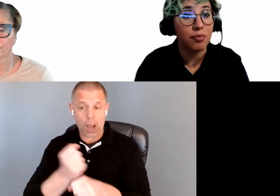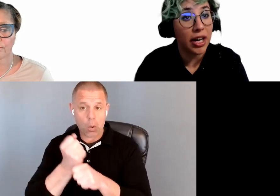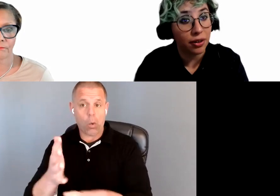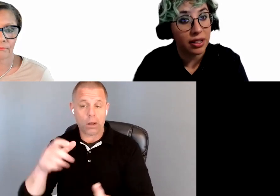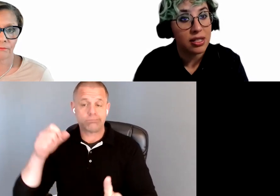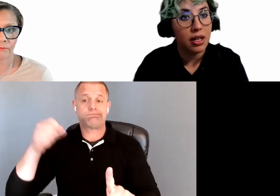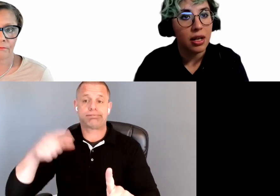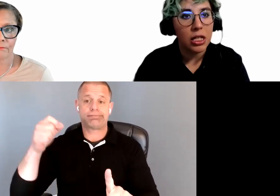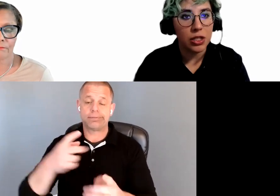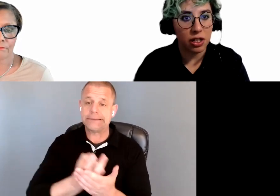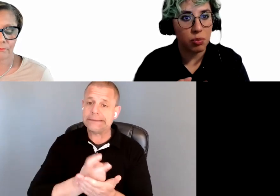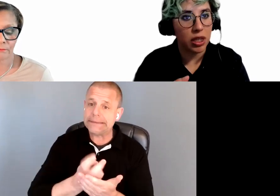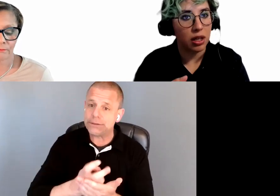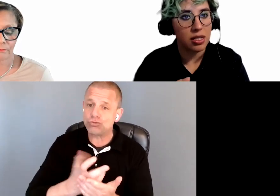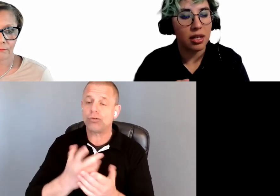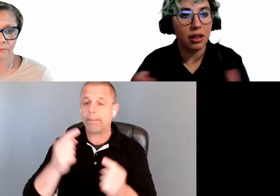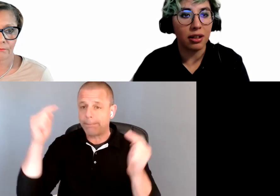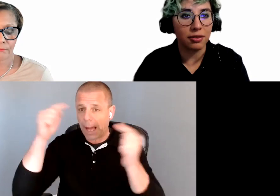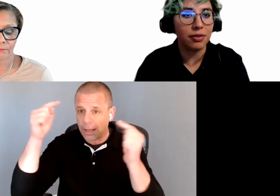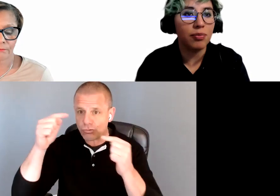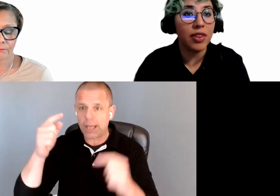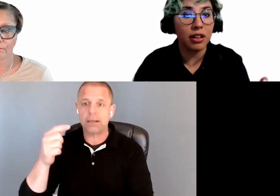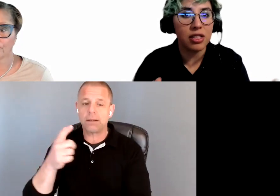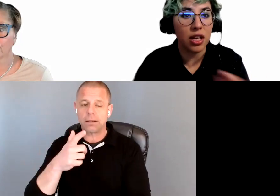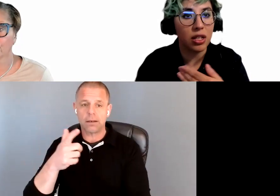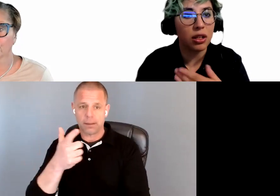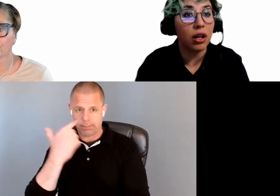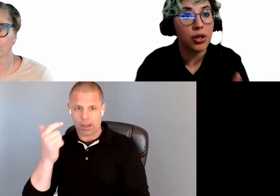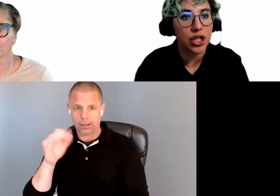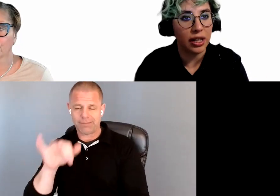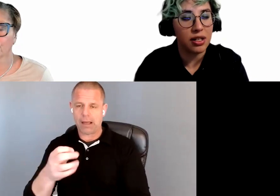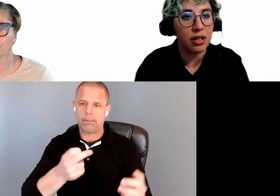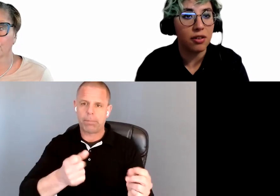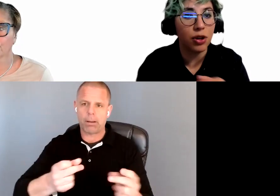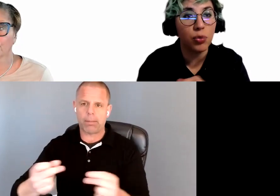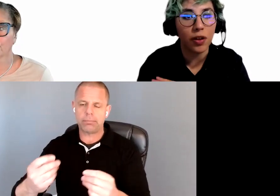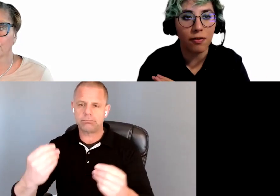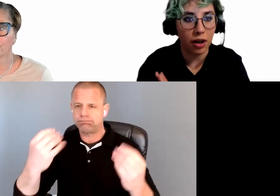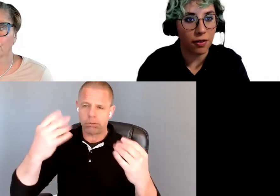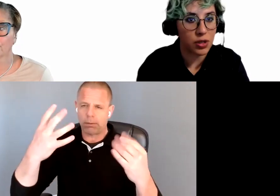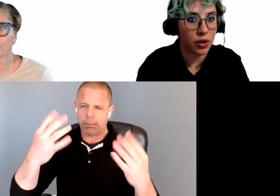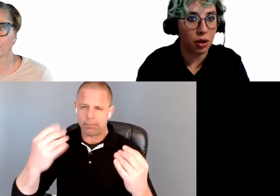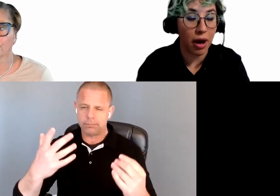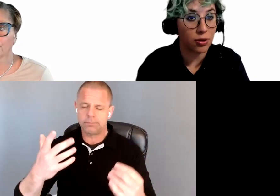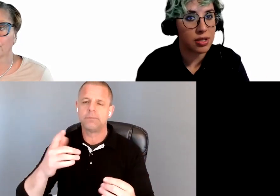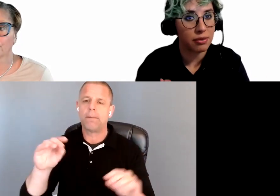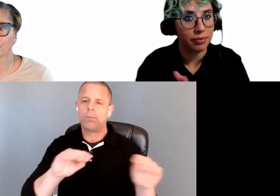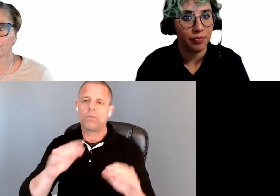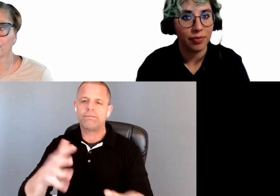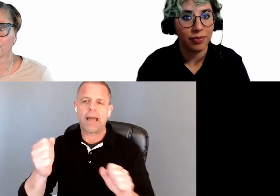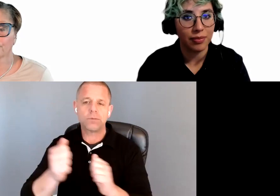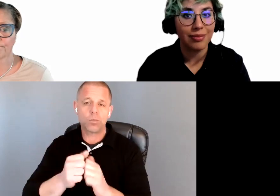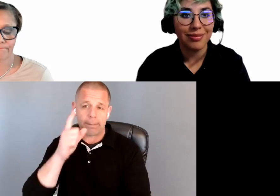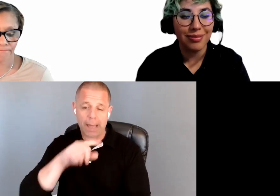migraines, just because of the sudden color change if you are moving very fast with a mouse.